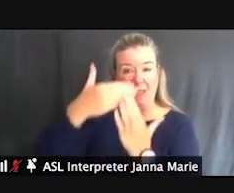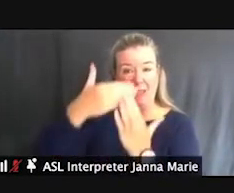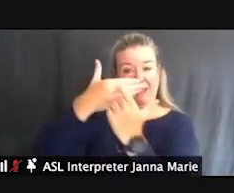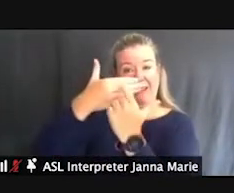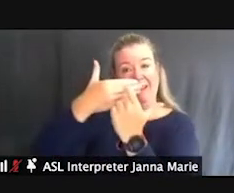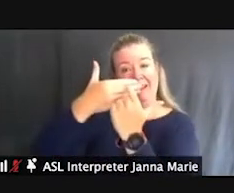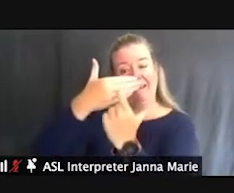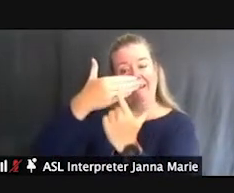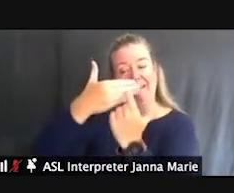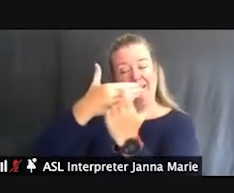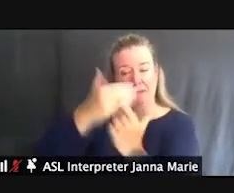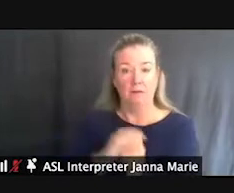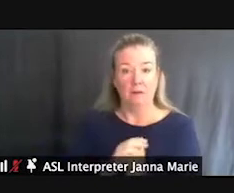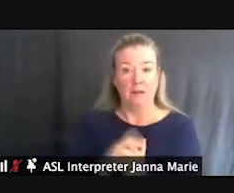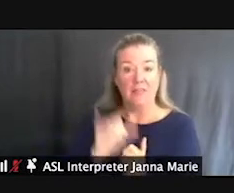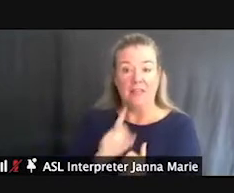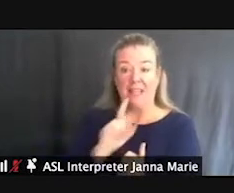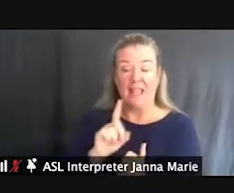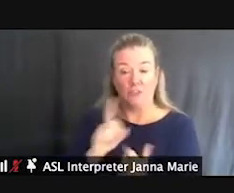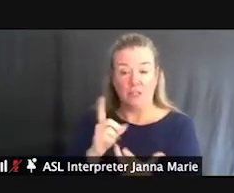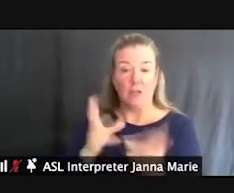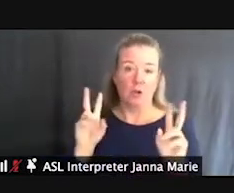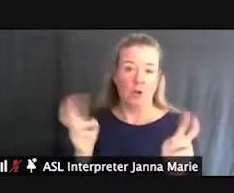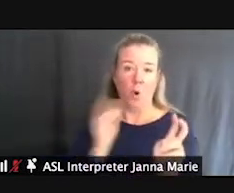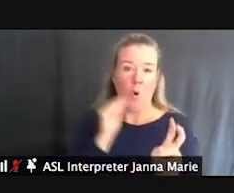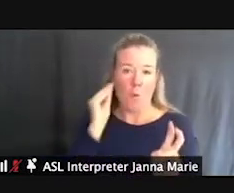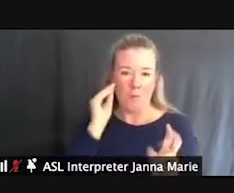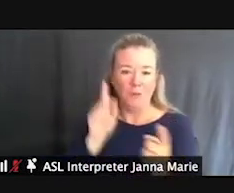This is actually home to one of Michigan's greatest natural attractions.